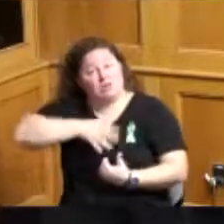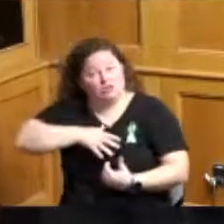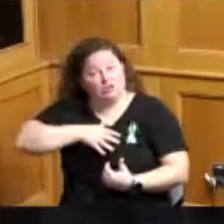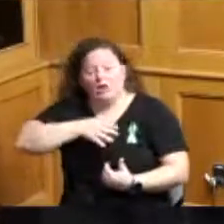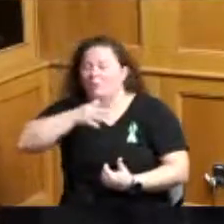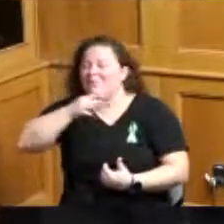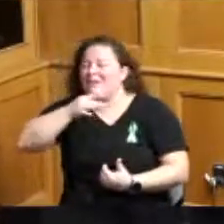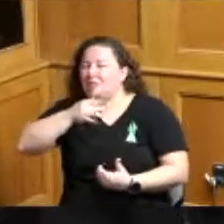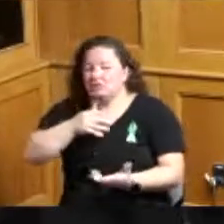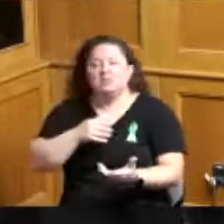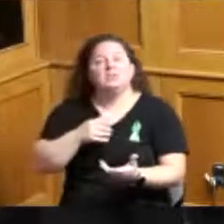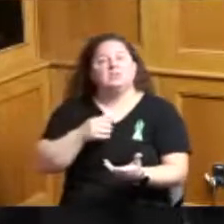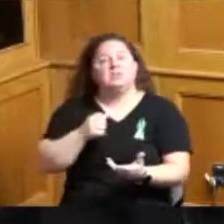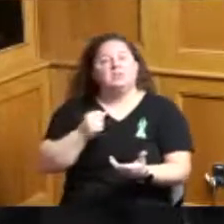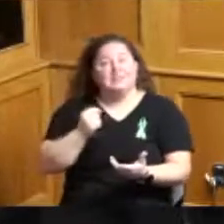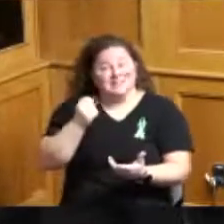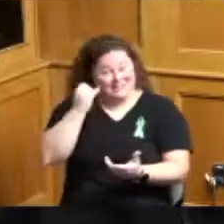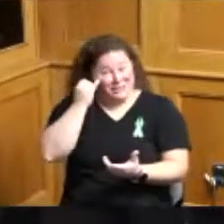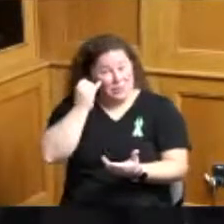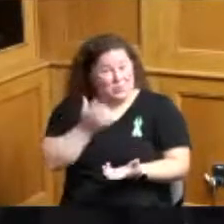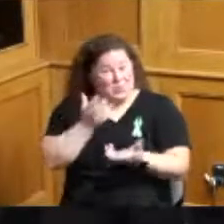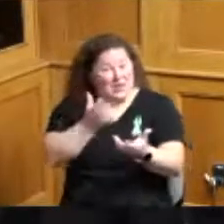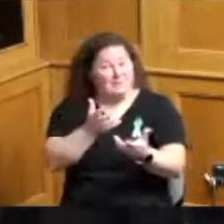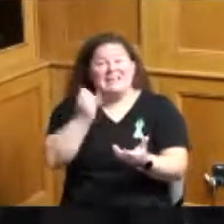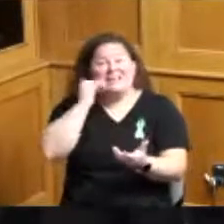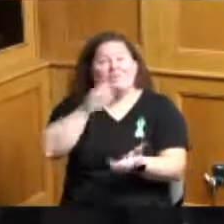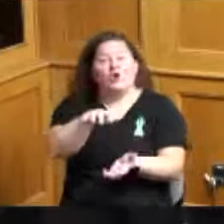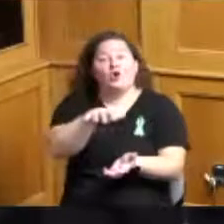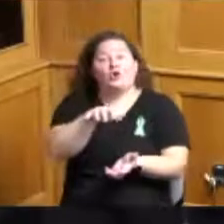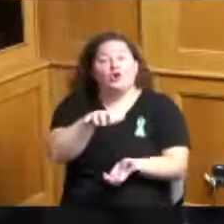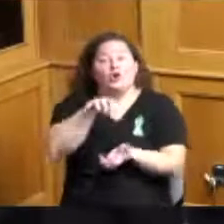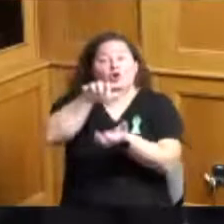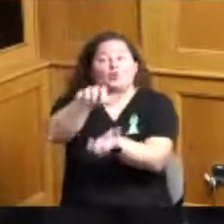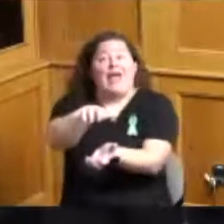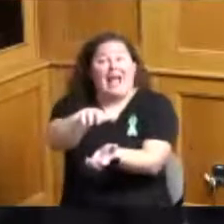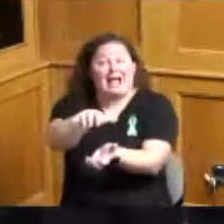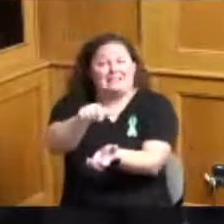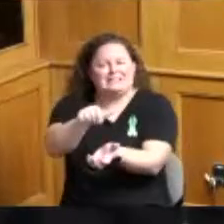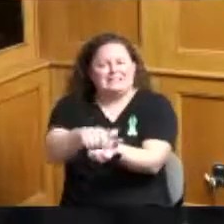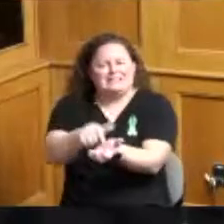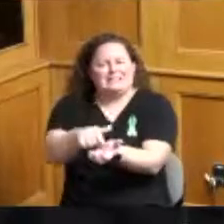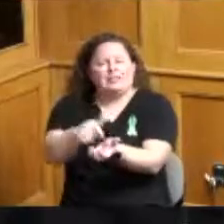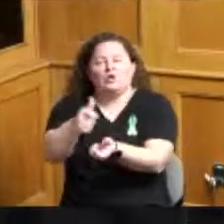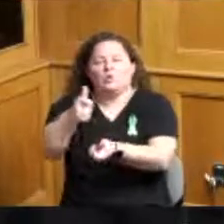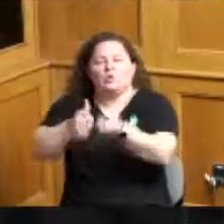if they're put out as grants is kind of difficult to find which one of those categories you know